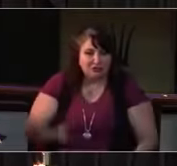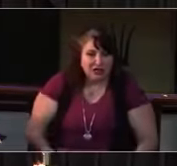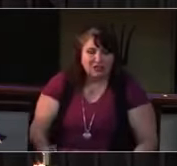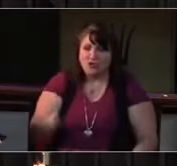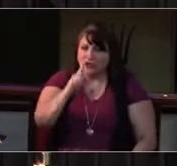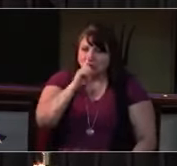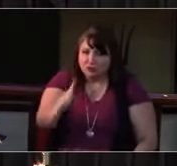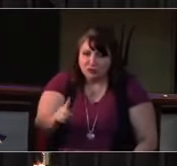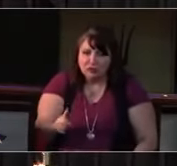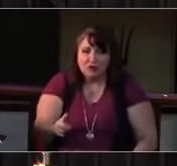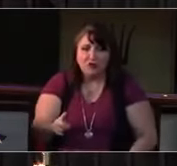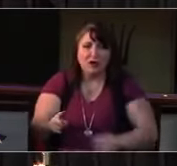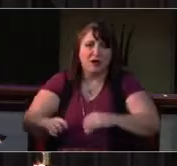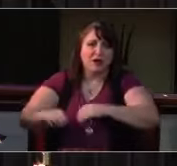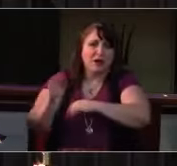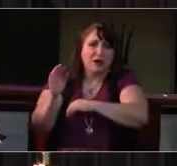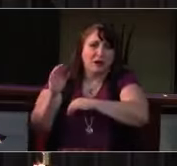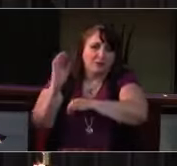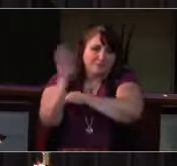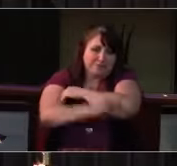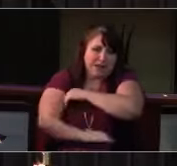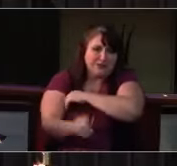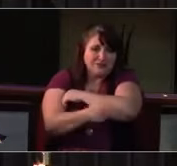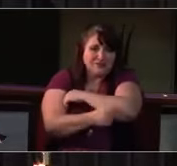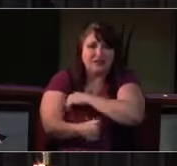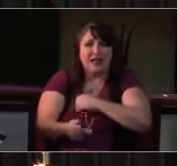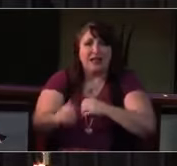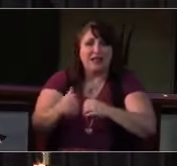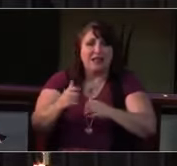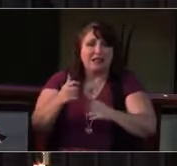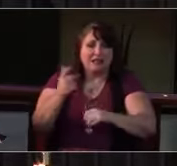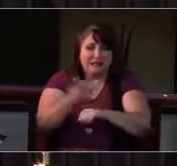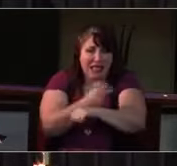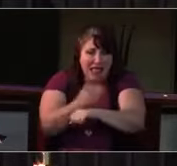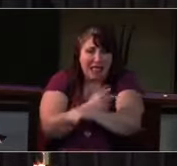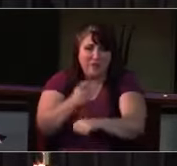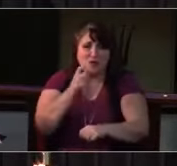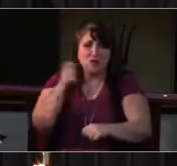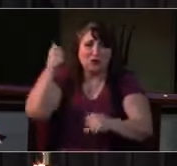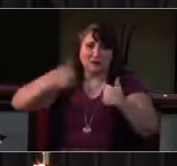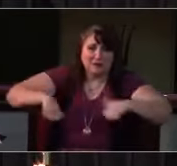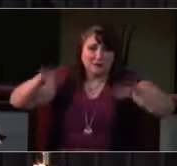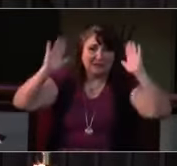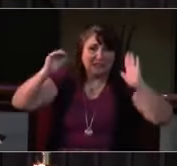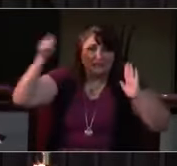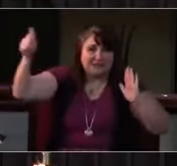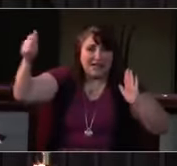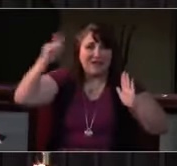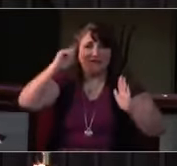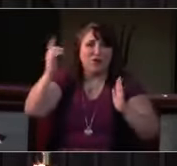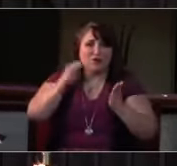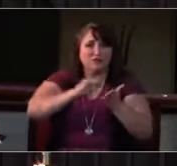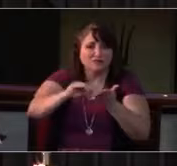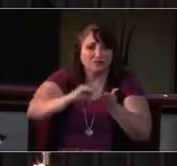Amen. The Lord be with you. [response] And also with you. Lift up your hearts. [response] We lift them to the Lord.